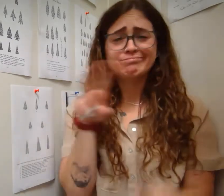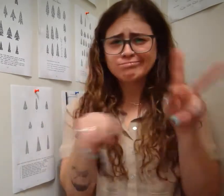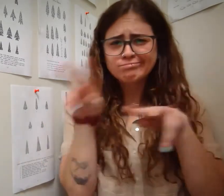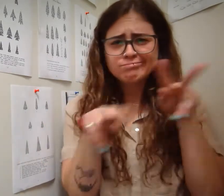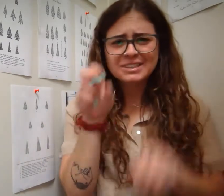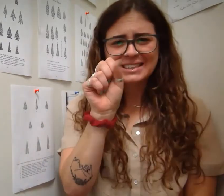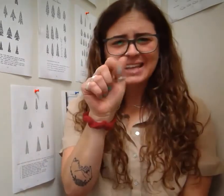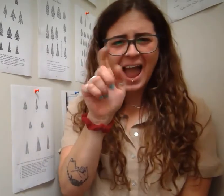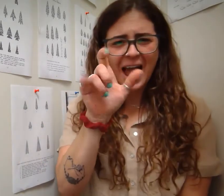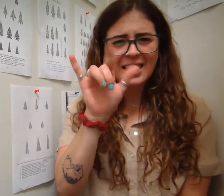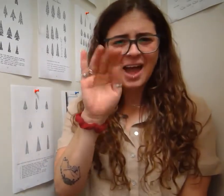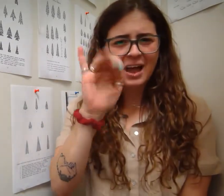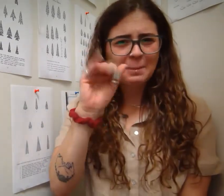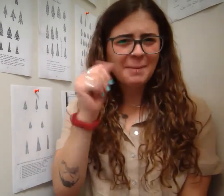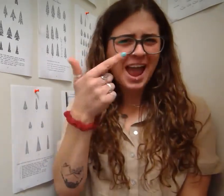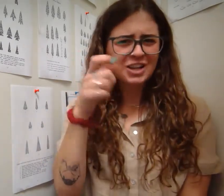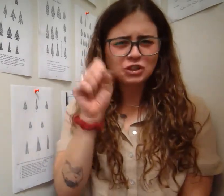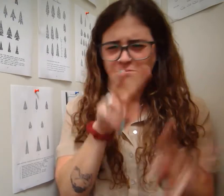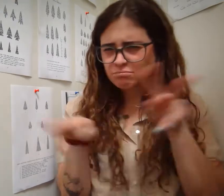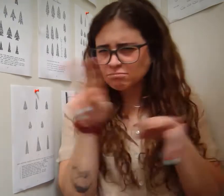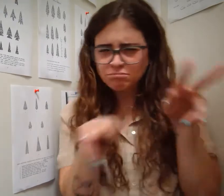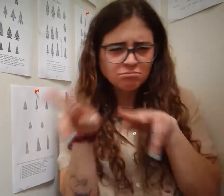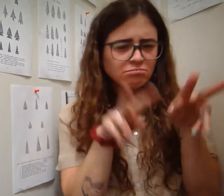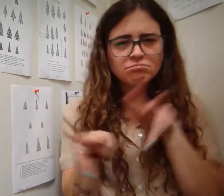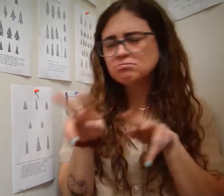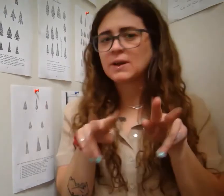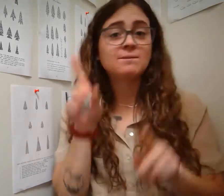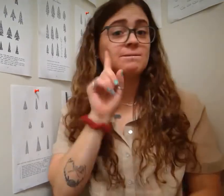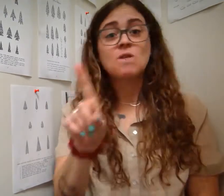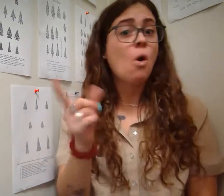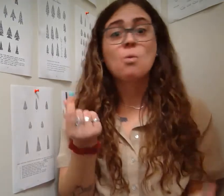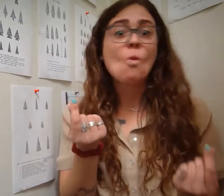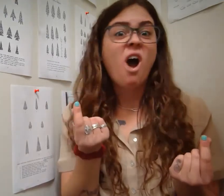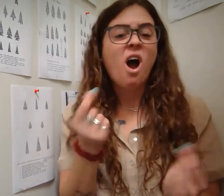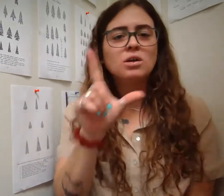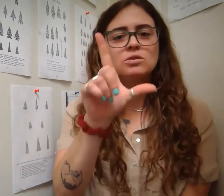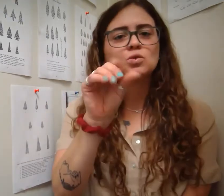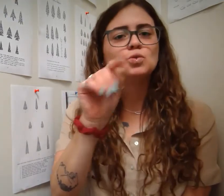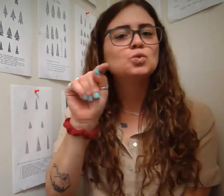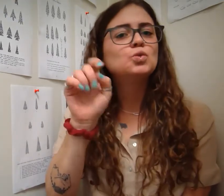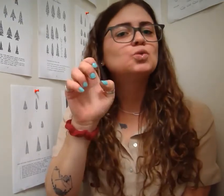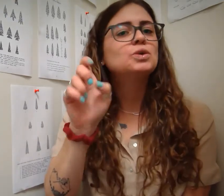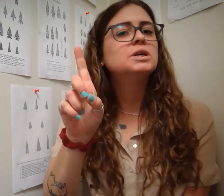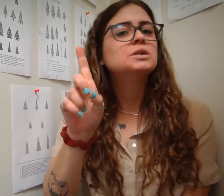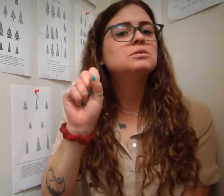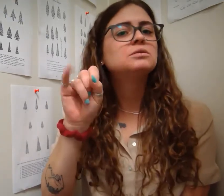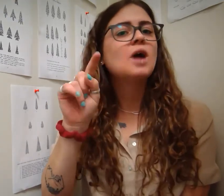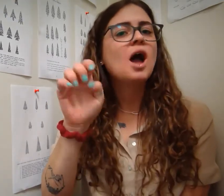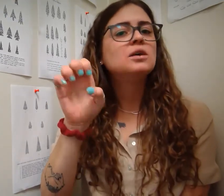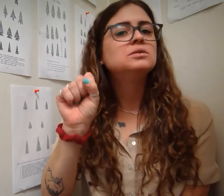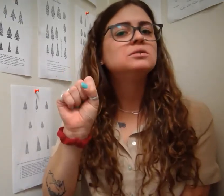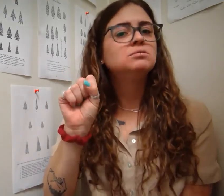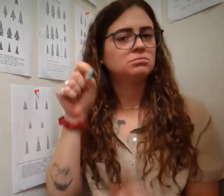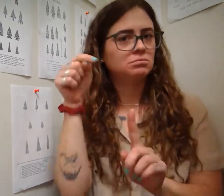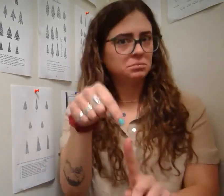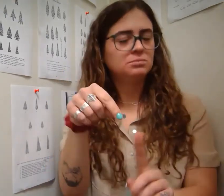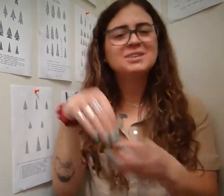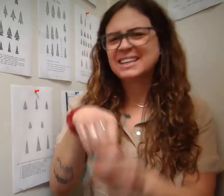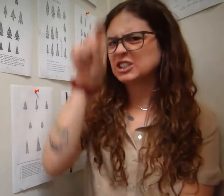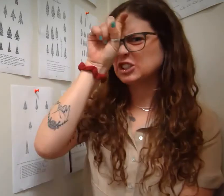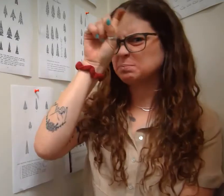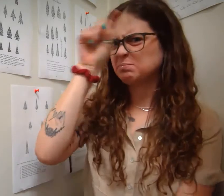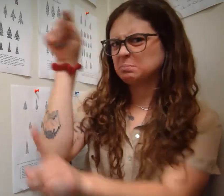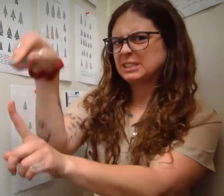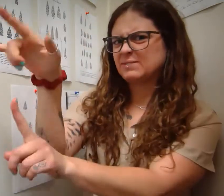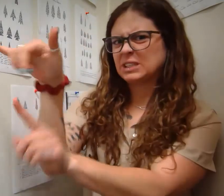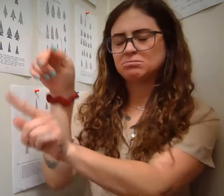(by her analyses) she was able to identify looted sites (specifically in Egypt)